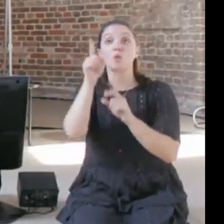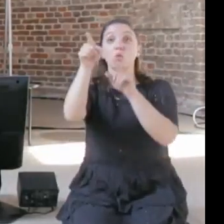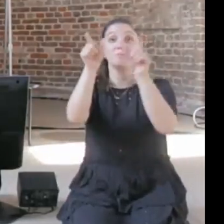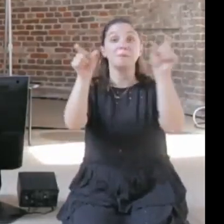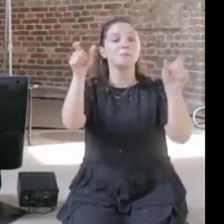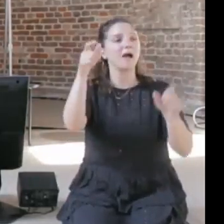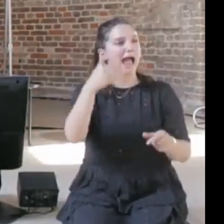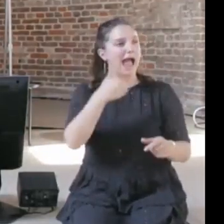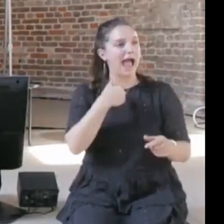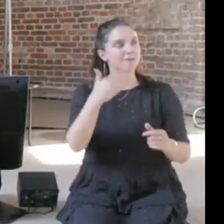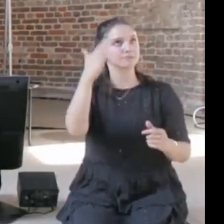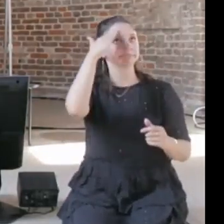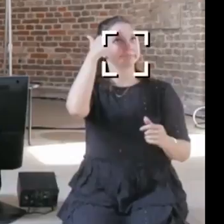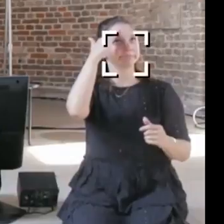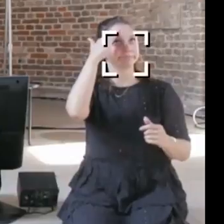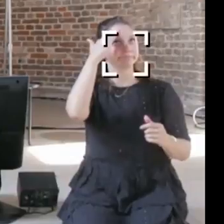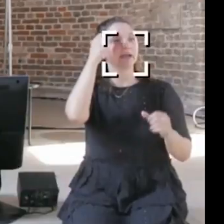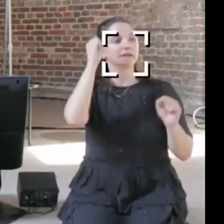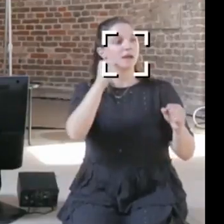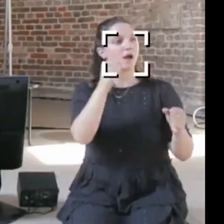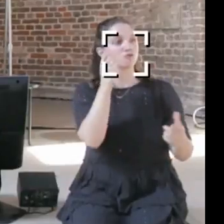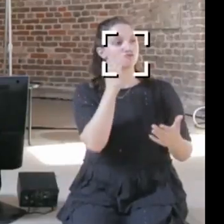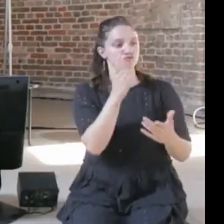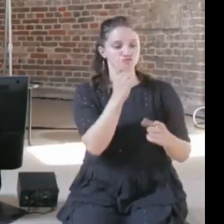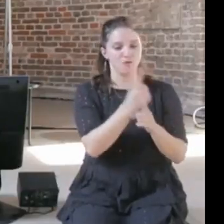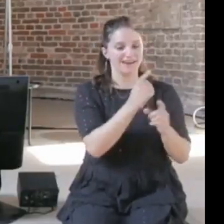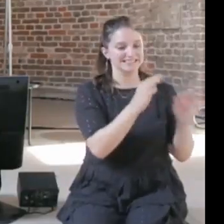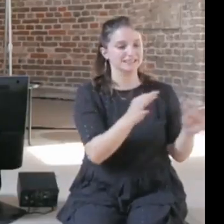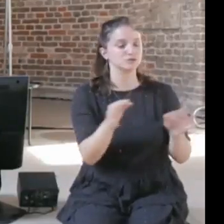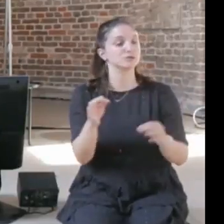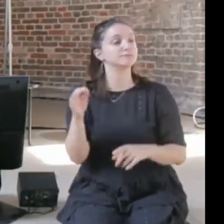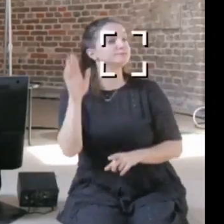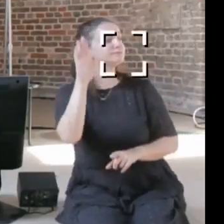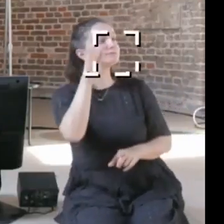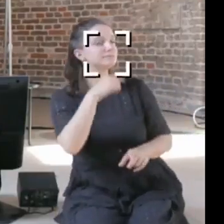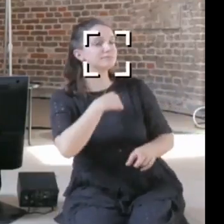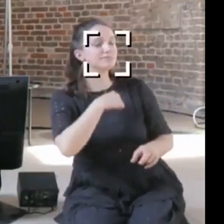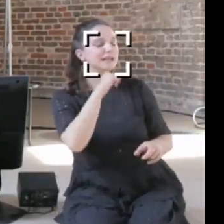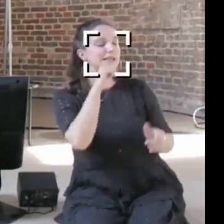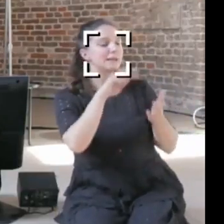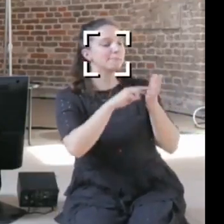When I said understand it doesn't mean that you have to be able to code, but we have in